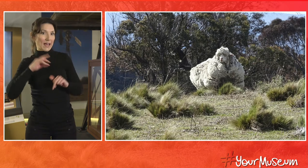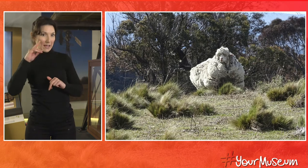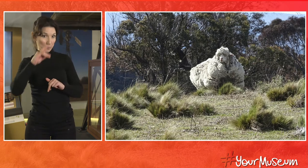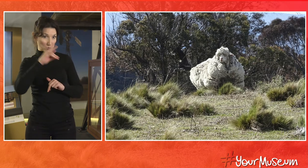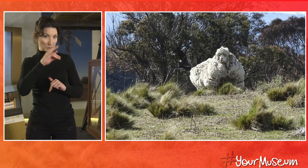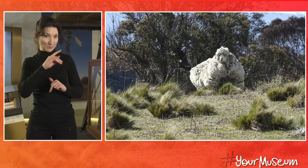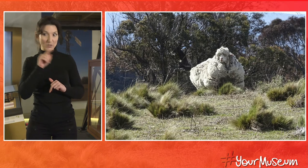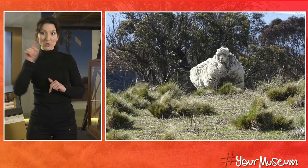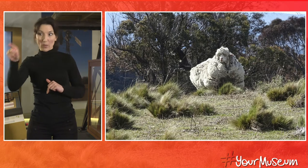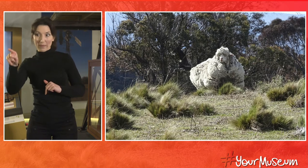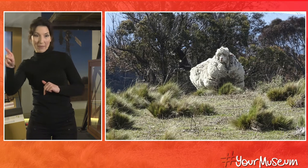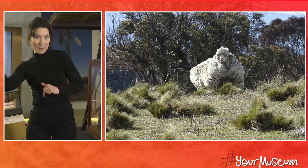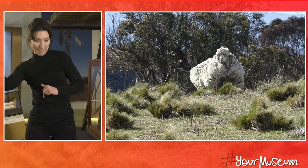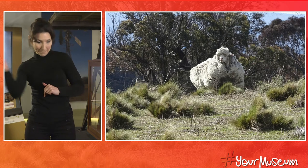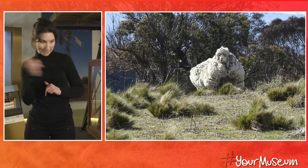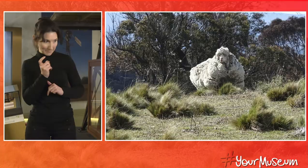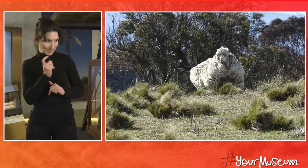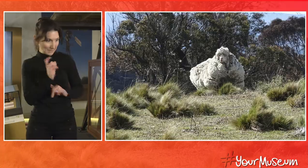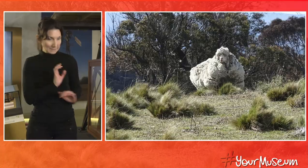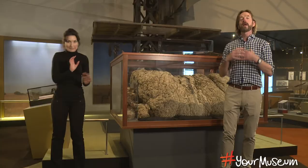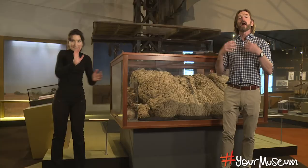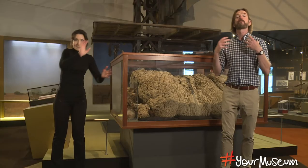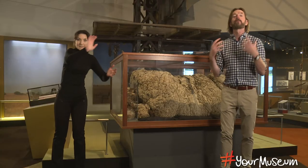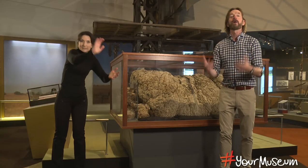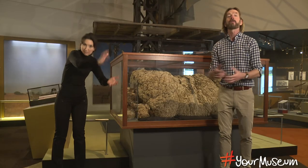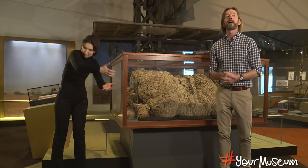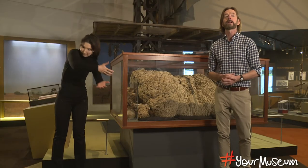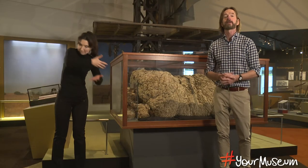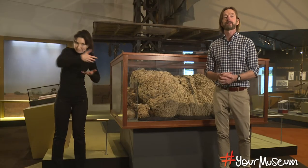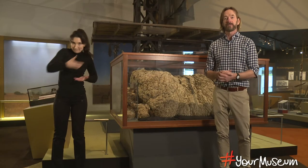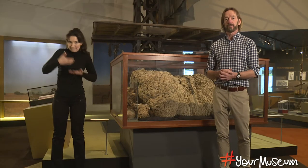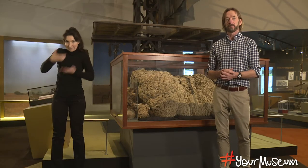and they mustered the sheep on board and brought it back to their shelter.